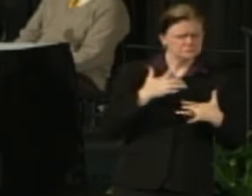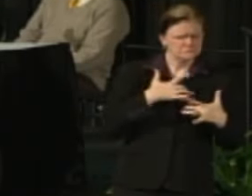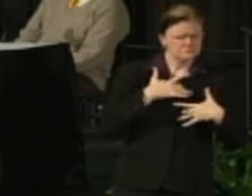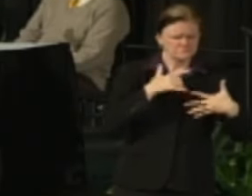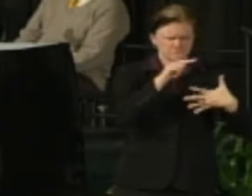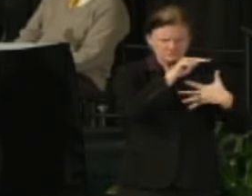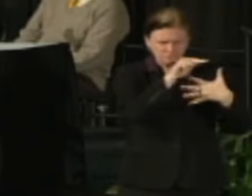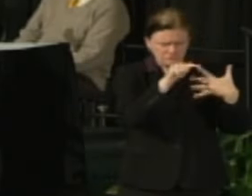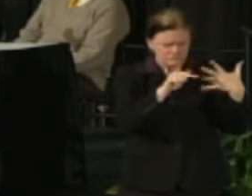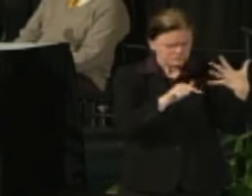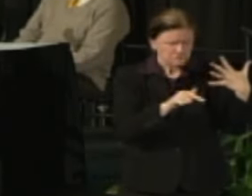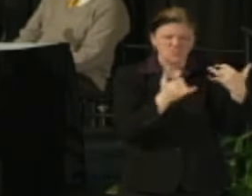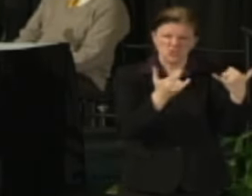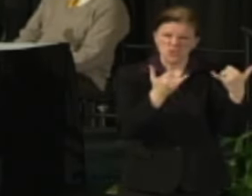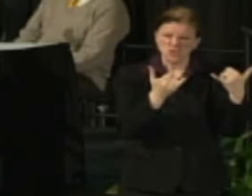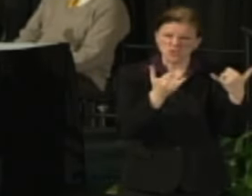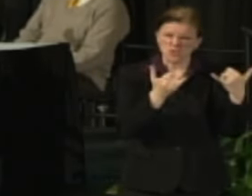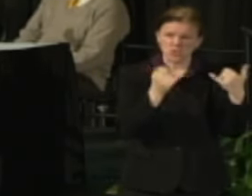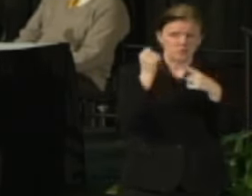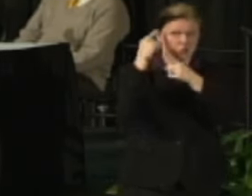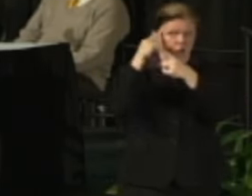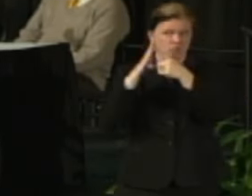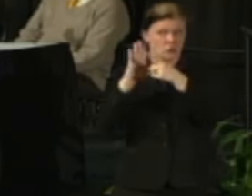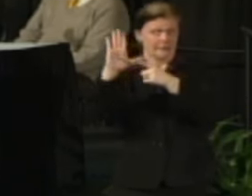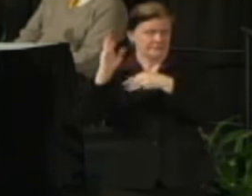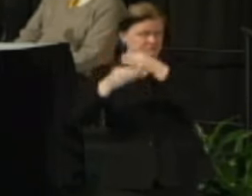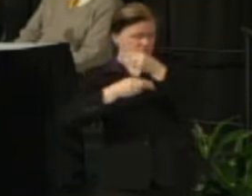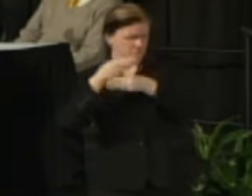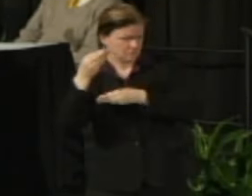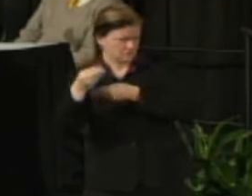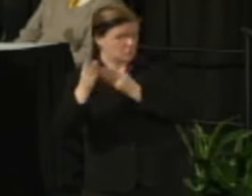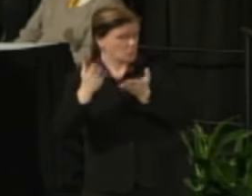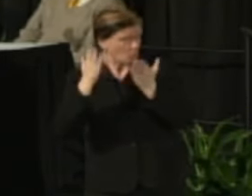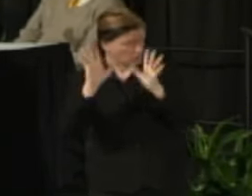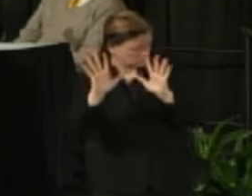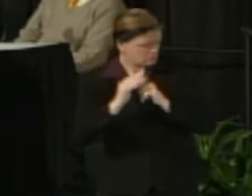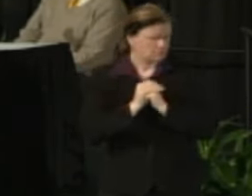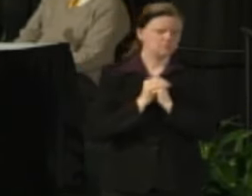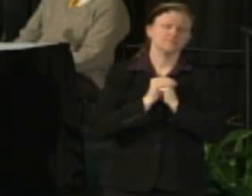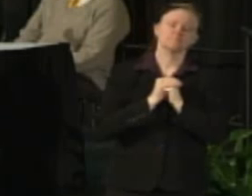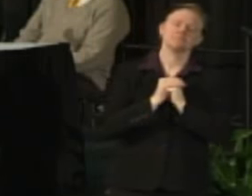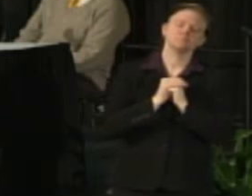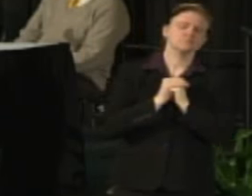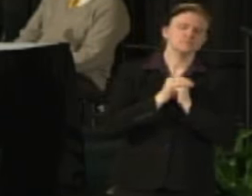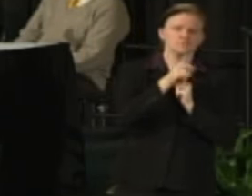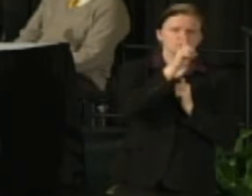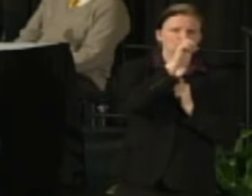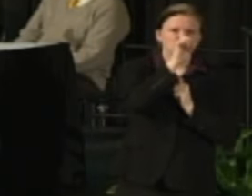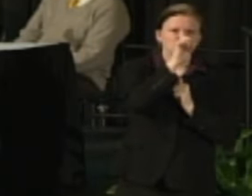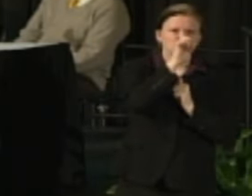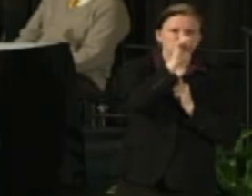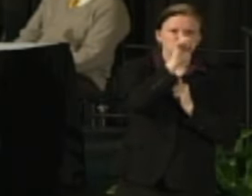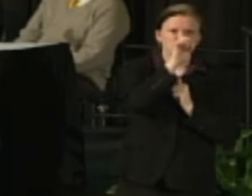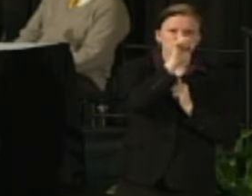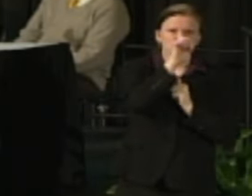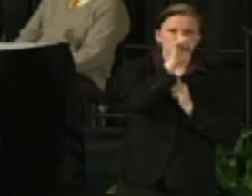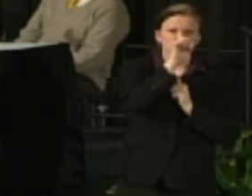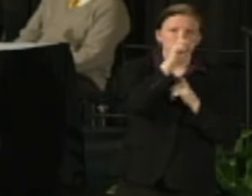in the current governor's language anyway that's been proposed is there mention of us remaining as state employees.